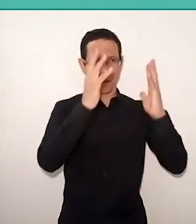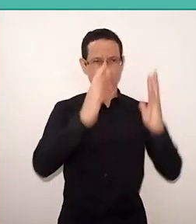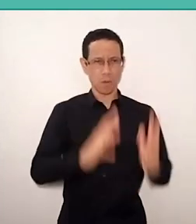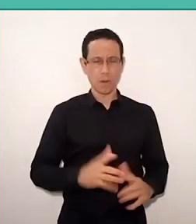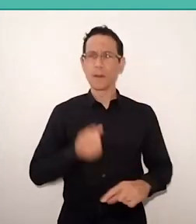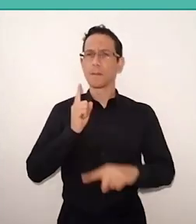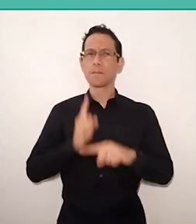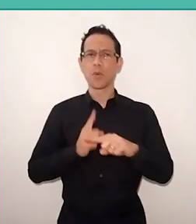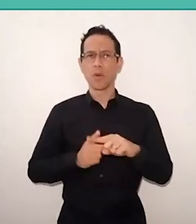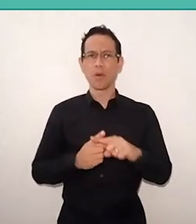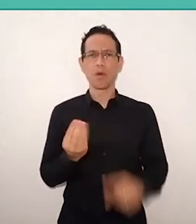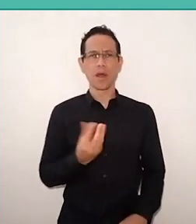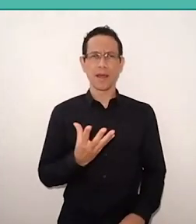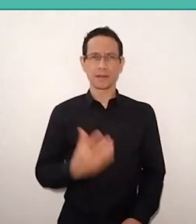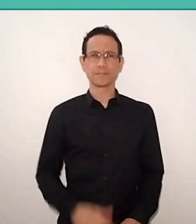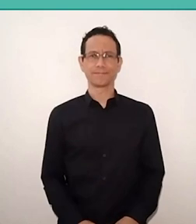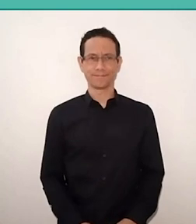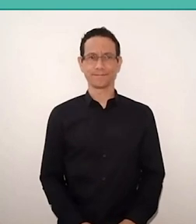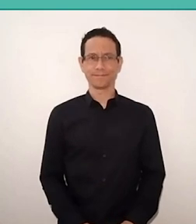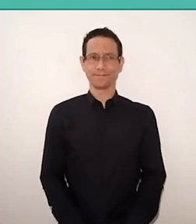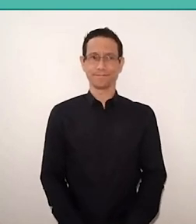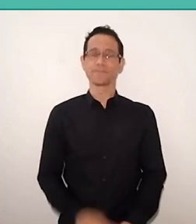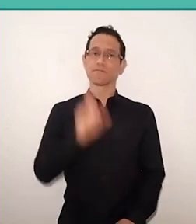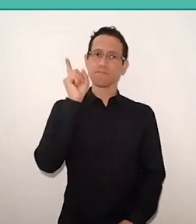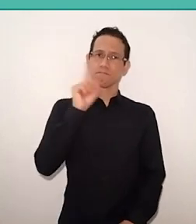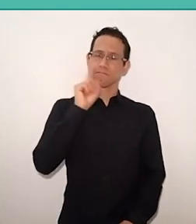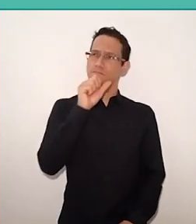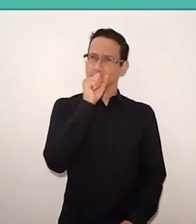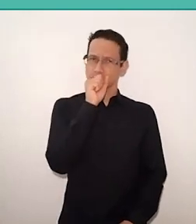while the Americans didn't understand it and responded with the same violence,